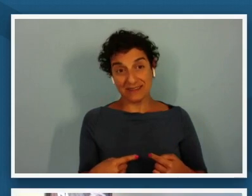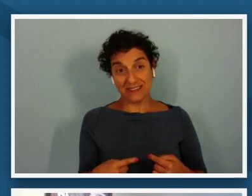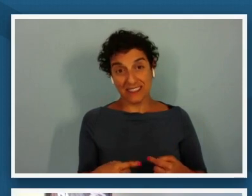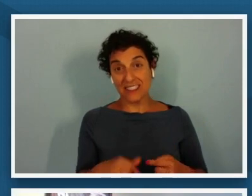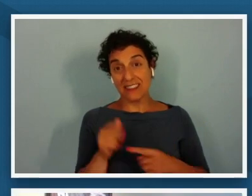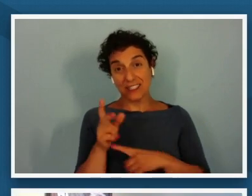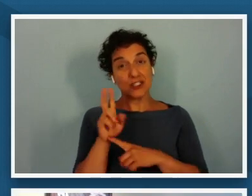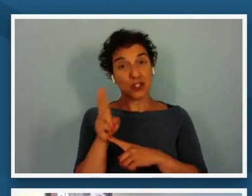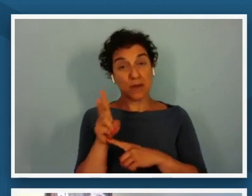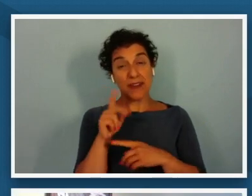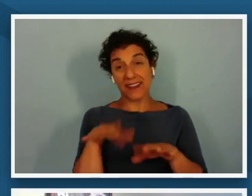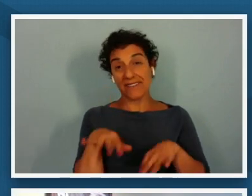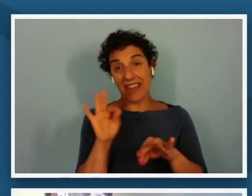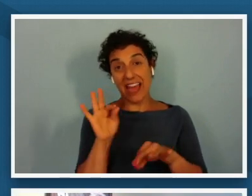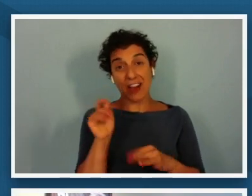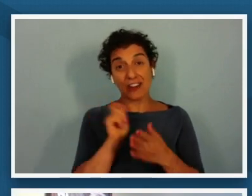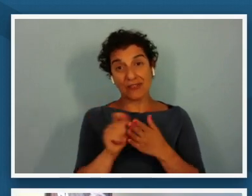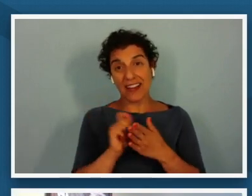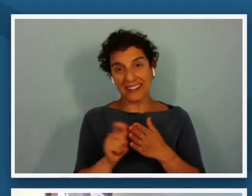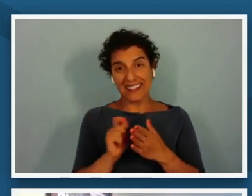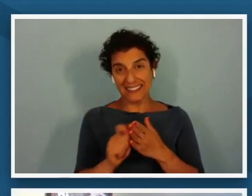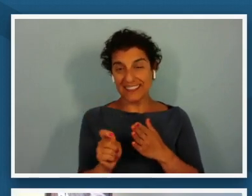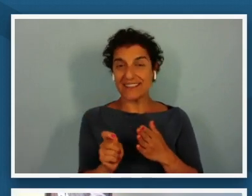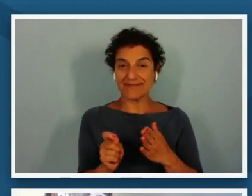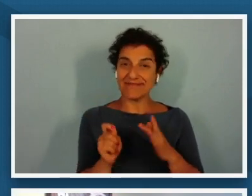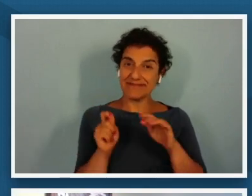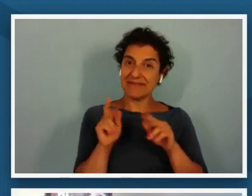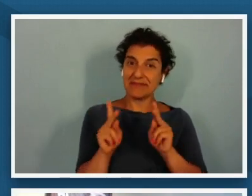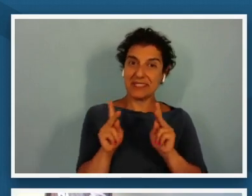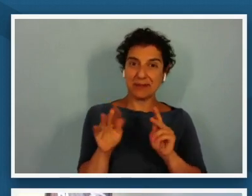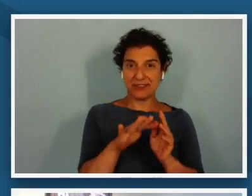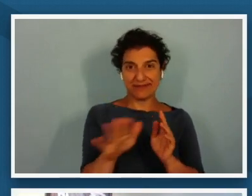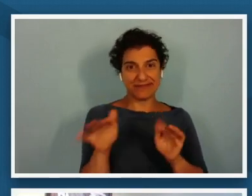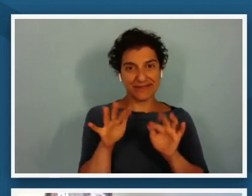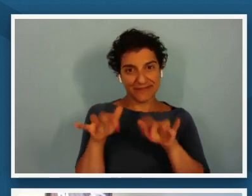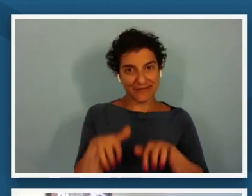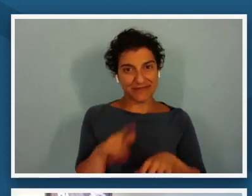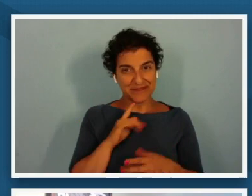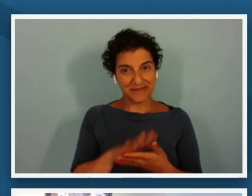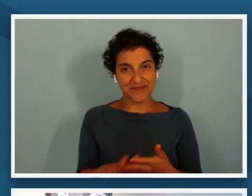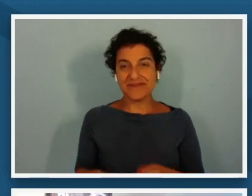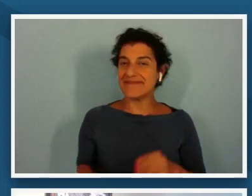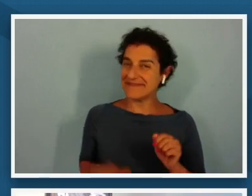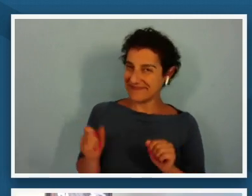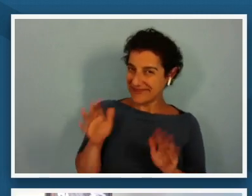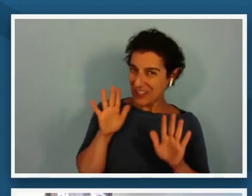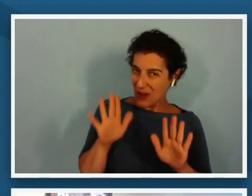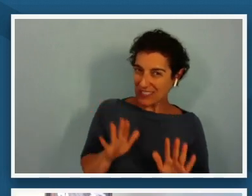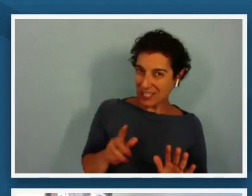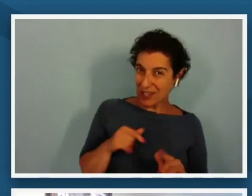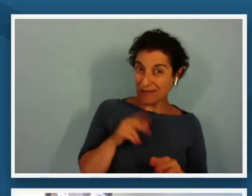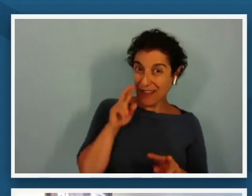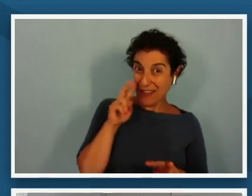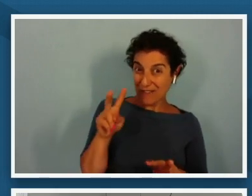writing um in in the q a awesome